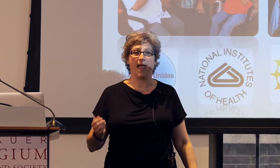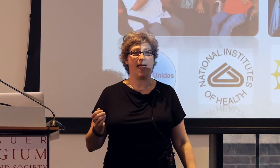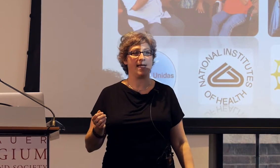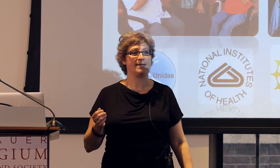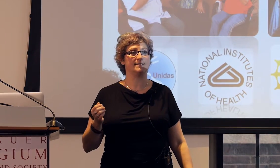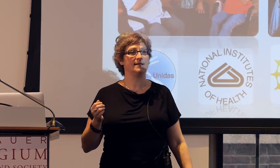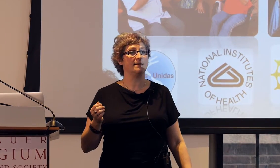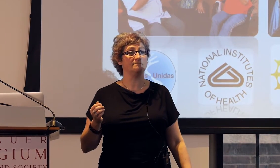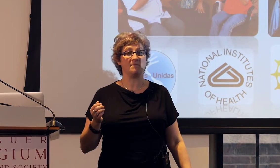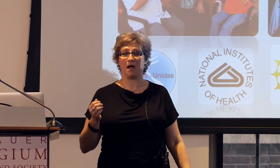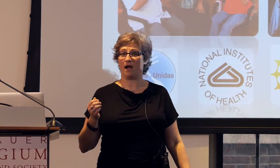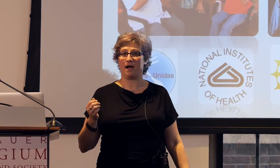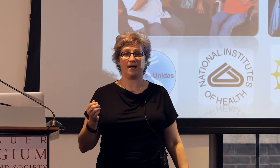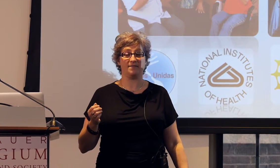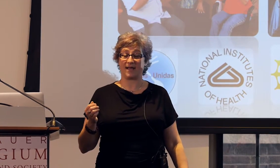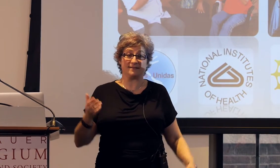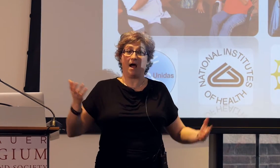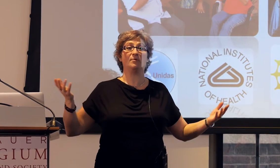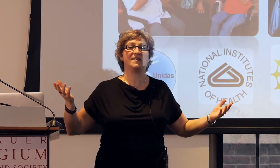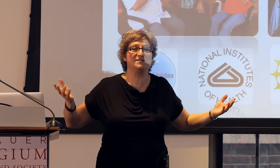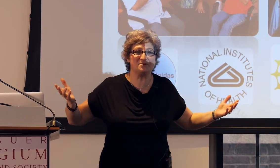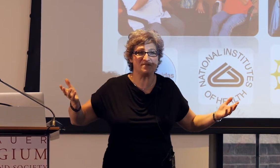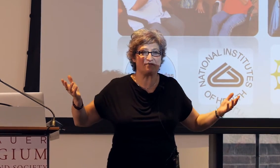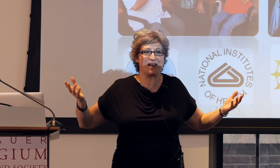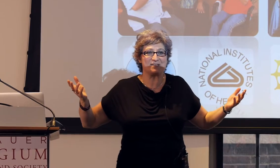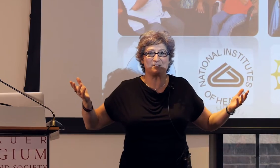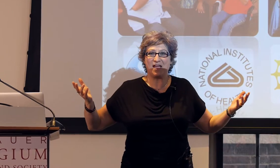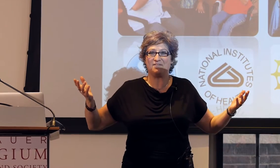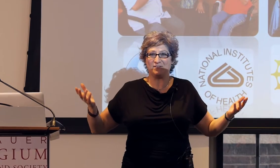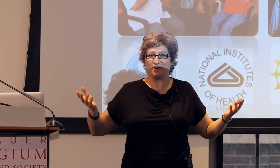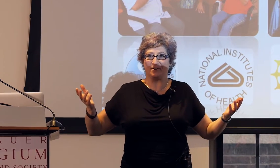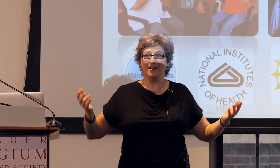and that's not what they do in their regular life, either.